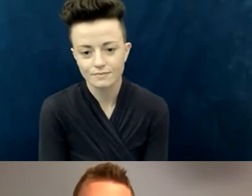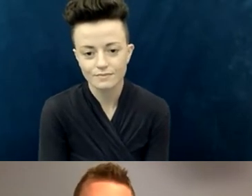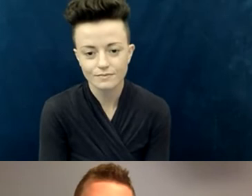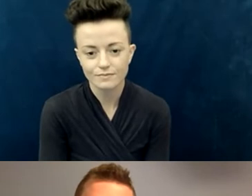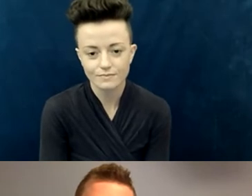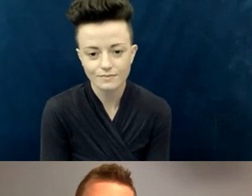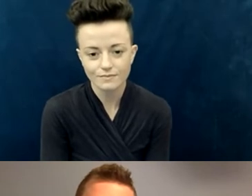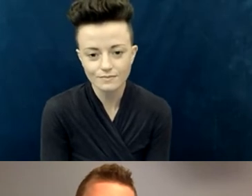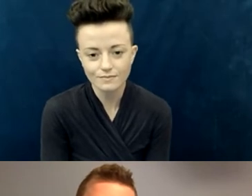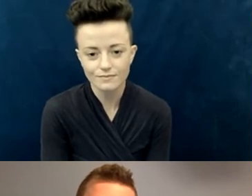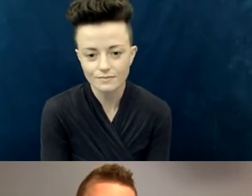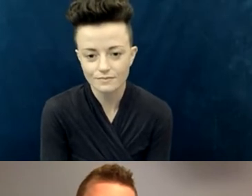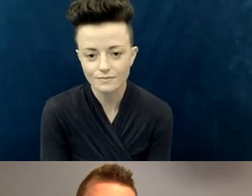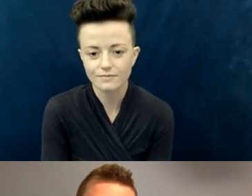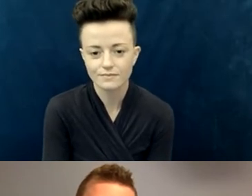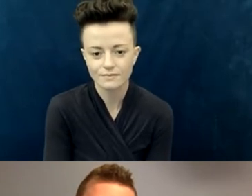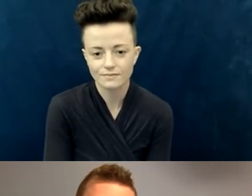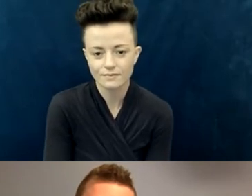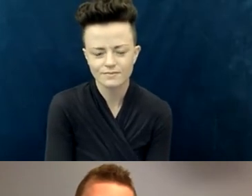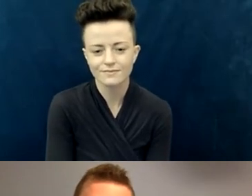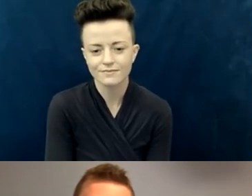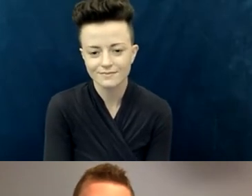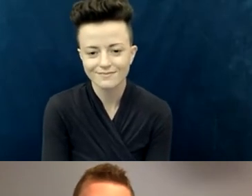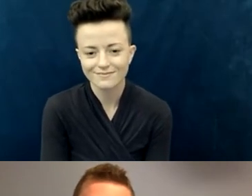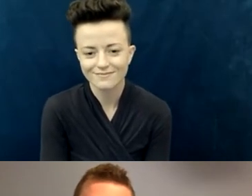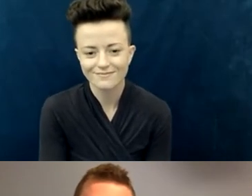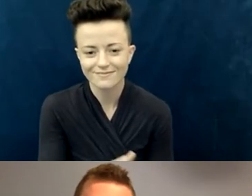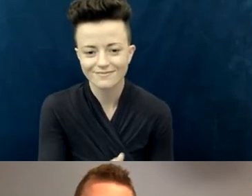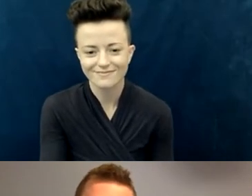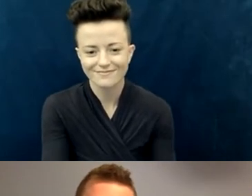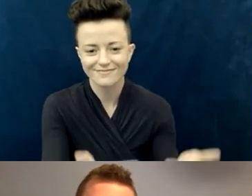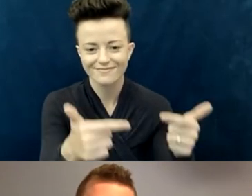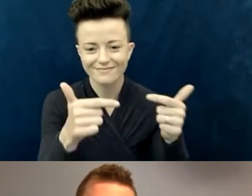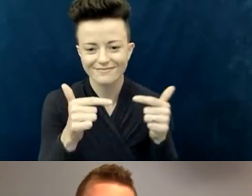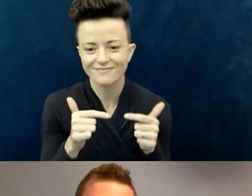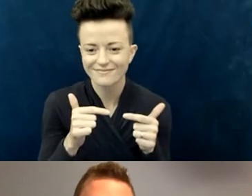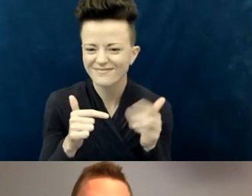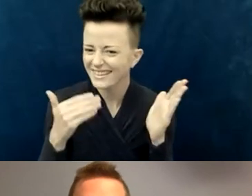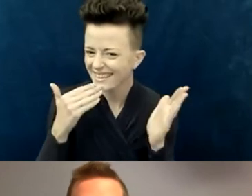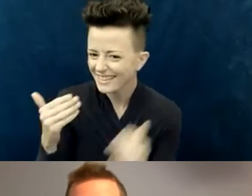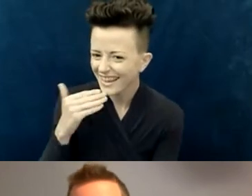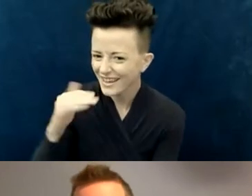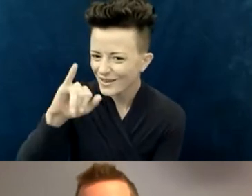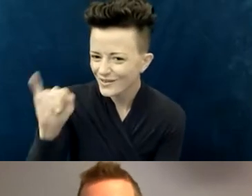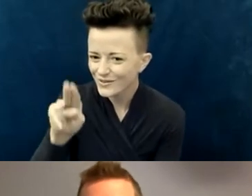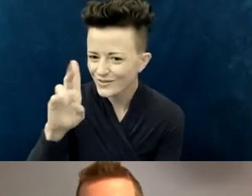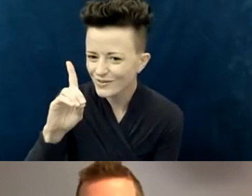Judy, thank you so much; thank you. We have two unmuted panelists as well: Dave and Lynn.